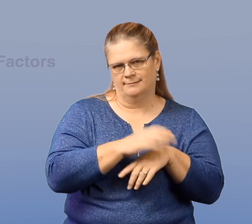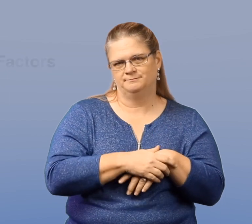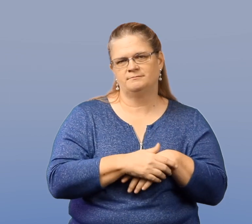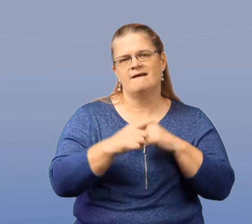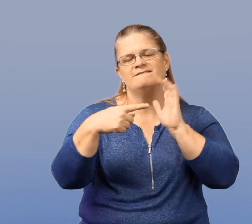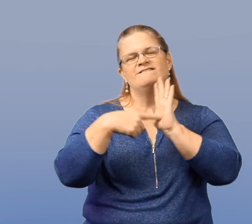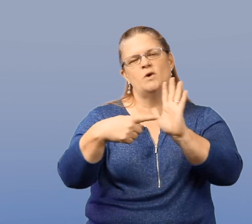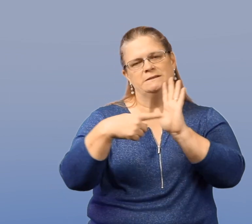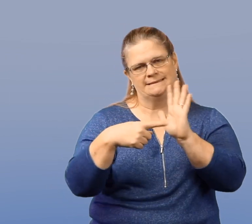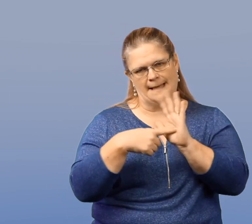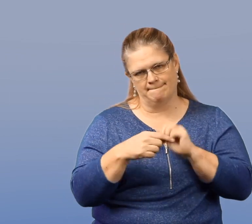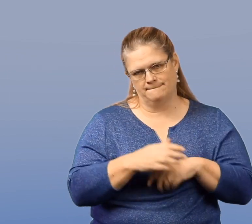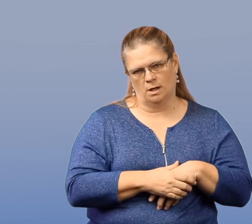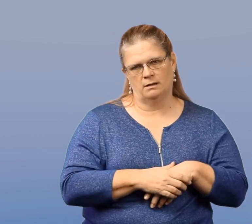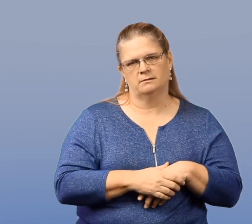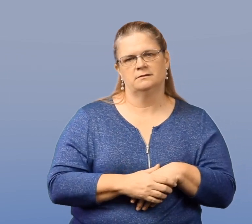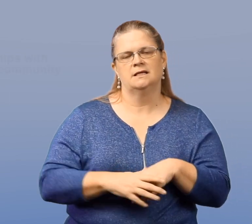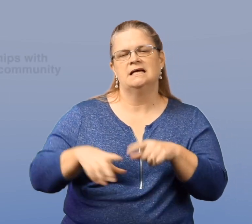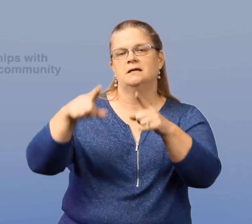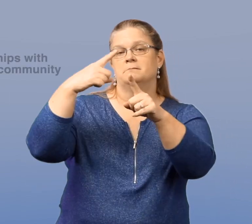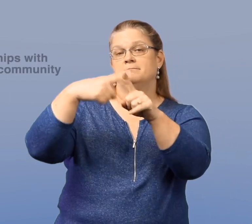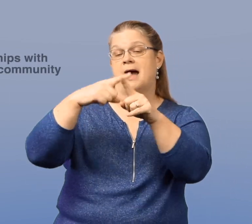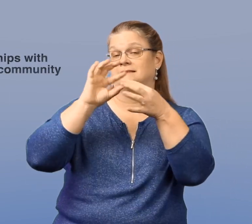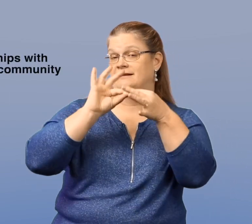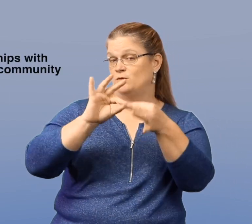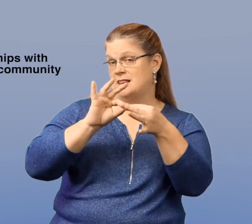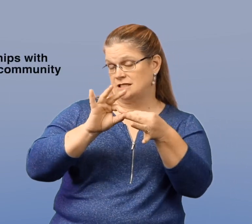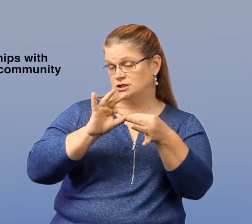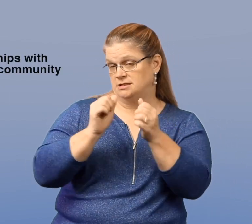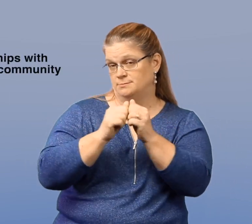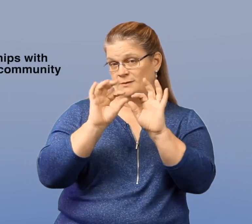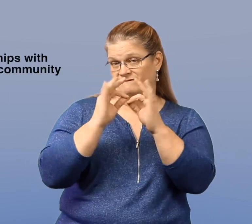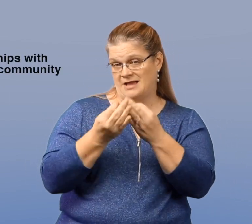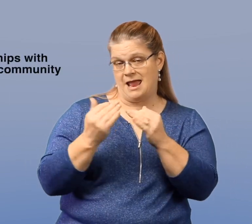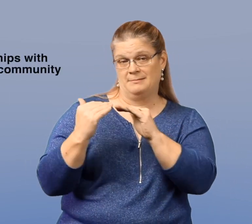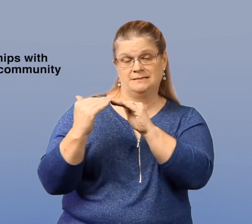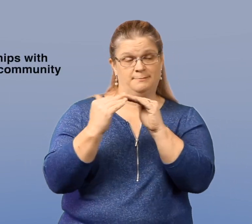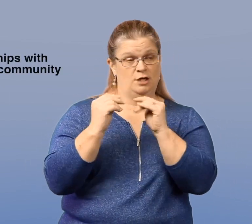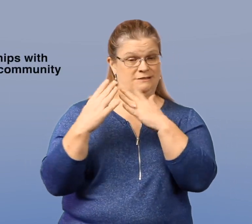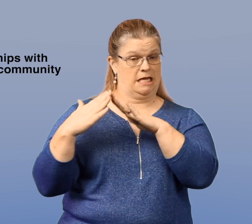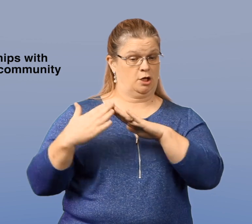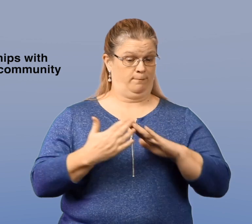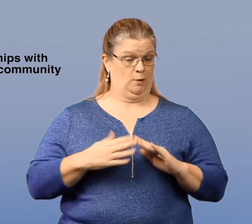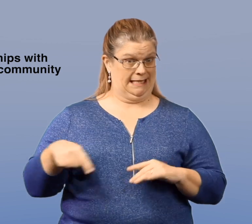For example, positive relationships with family peer and communities.